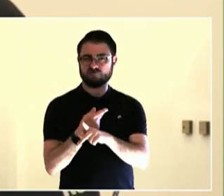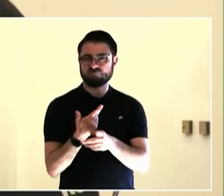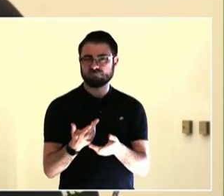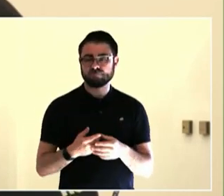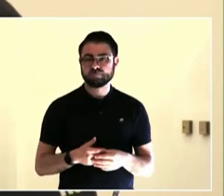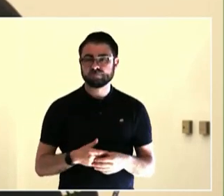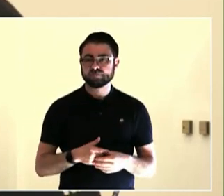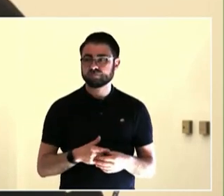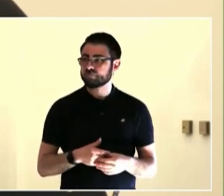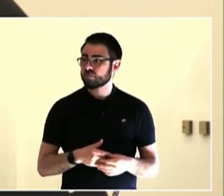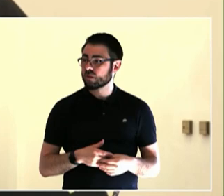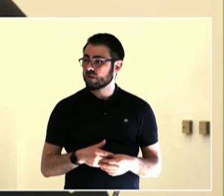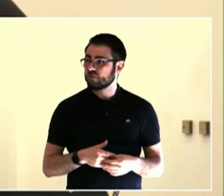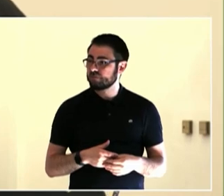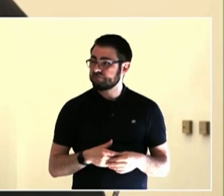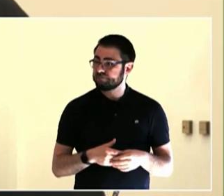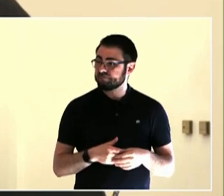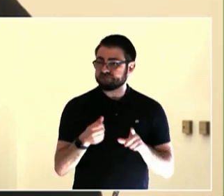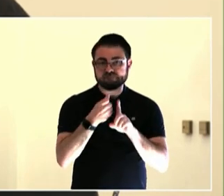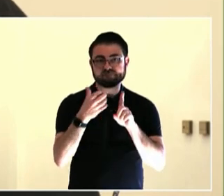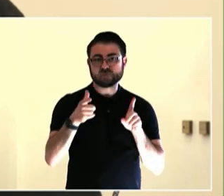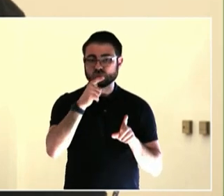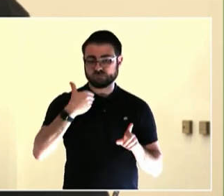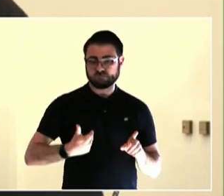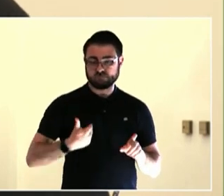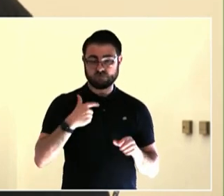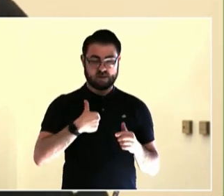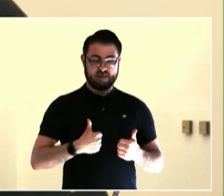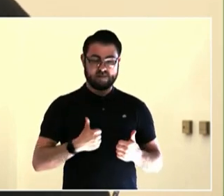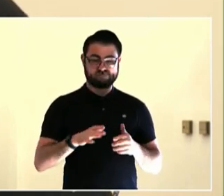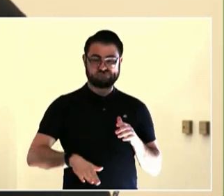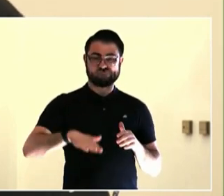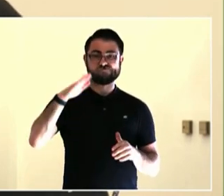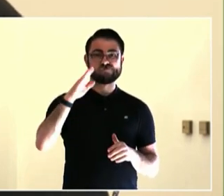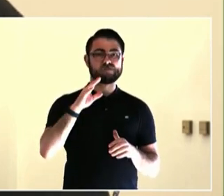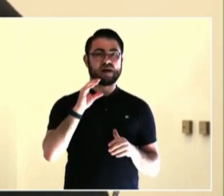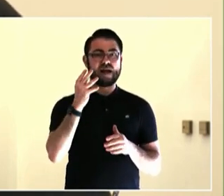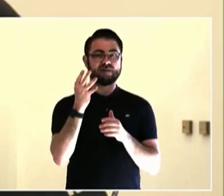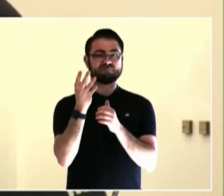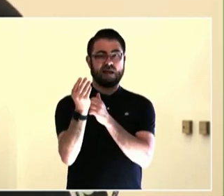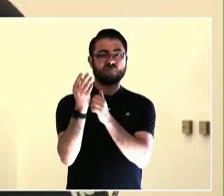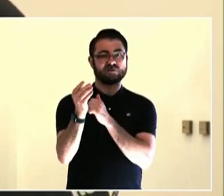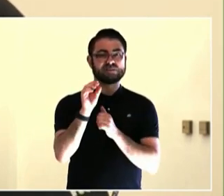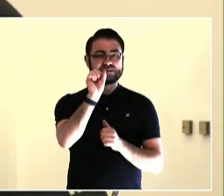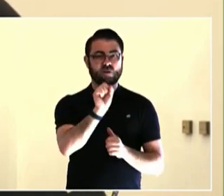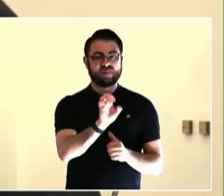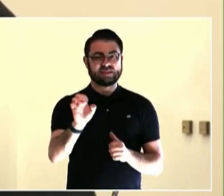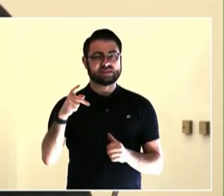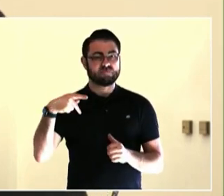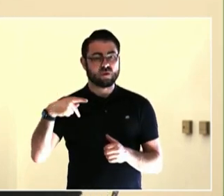So we are making an impact. This homeless-houseless team,